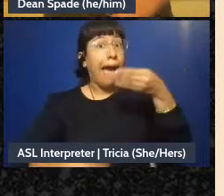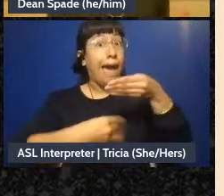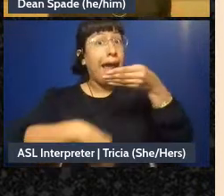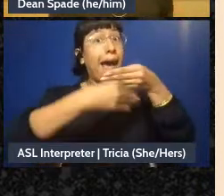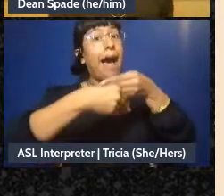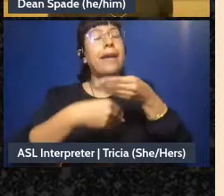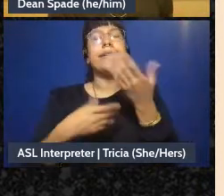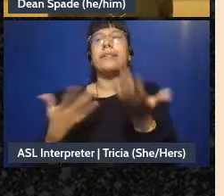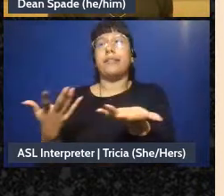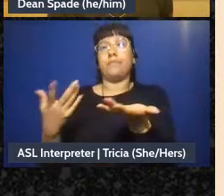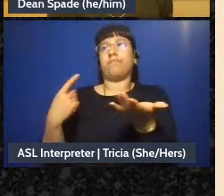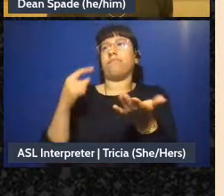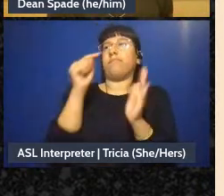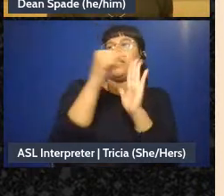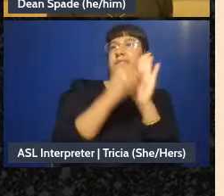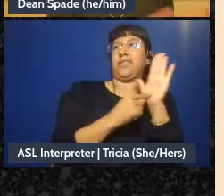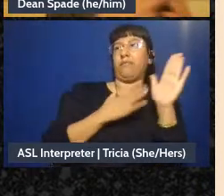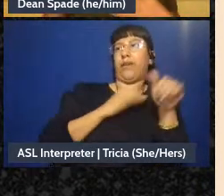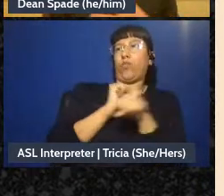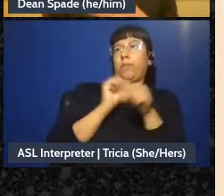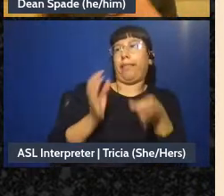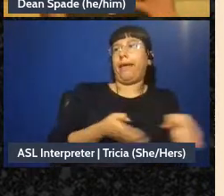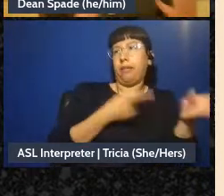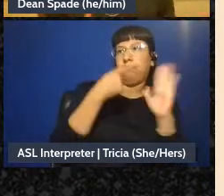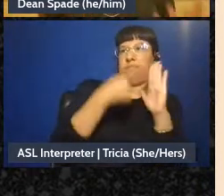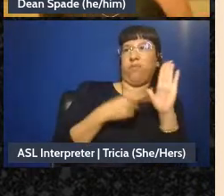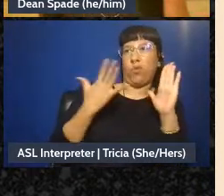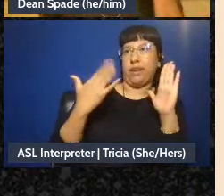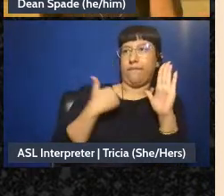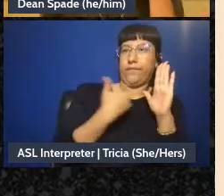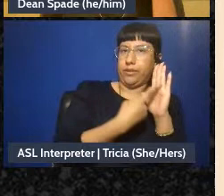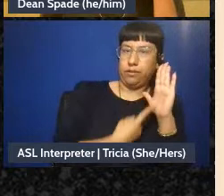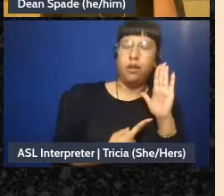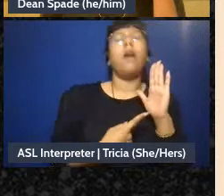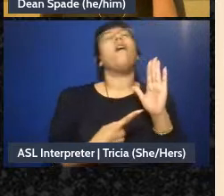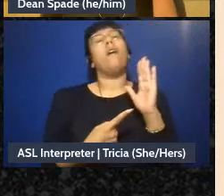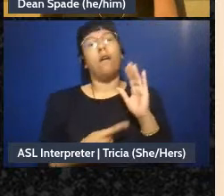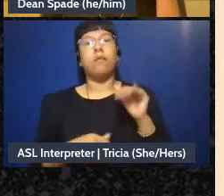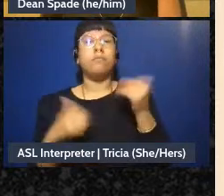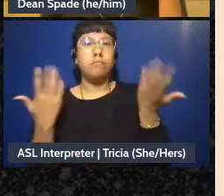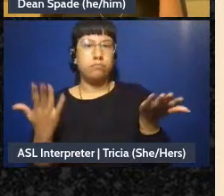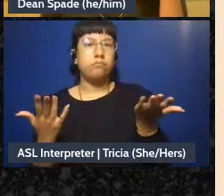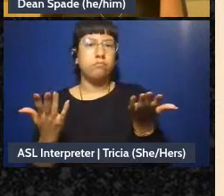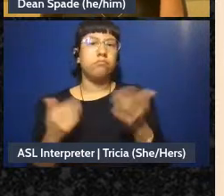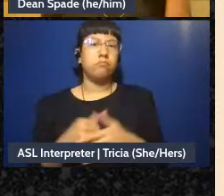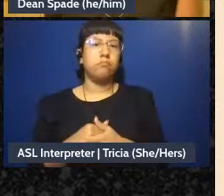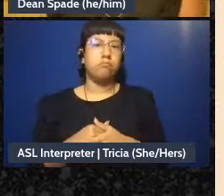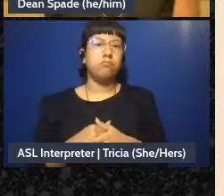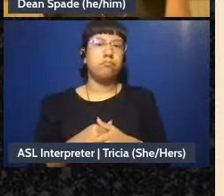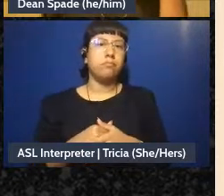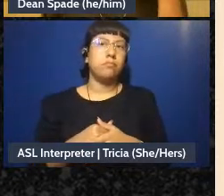“I’m supposed to do this stuff on my work plan” So it's like, um, helpful for-and you could also have